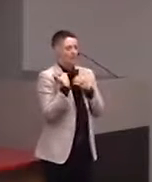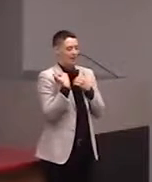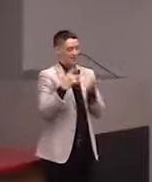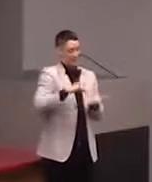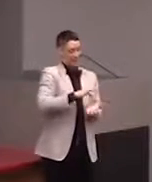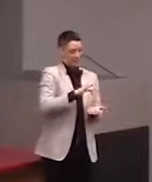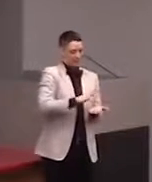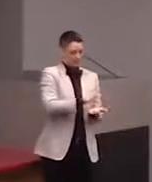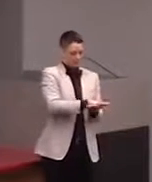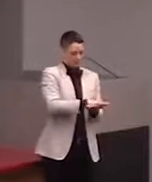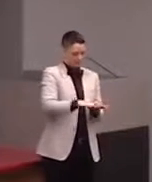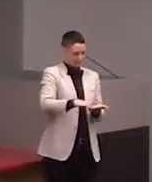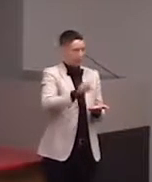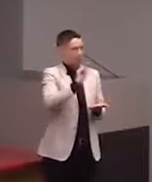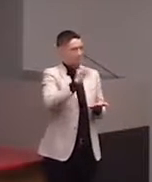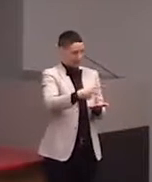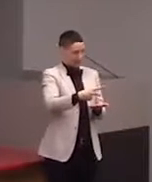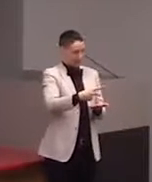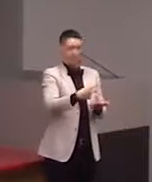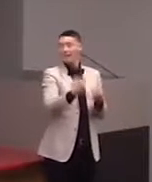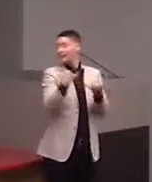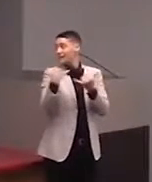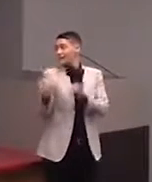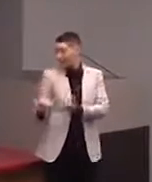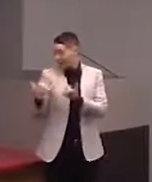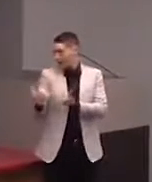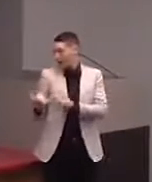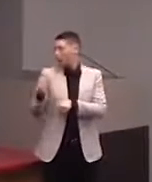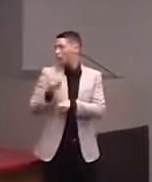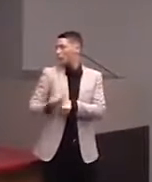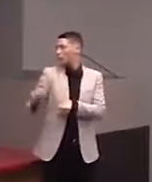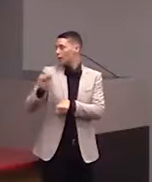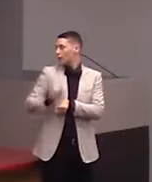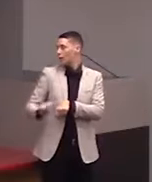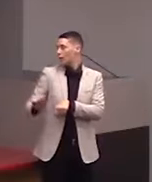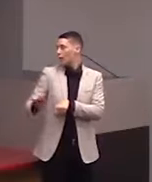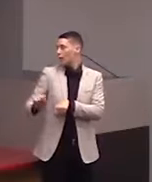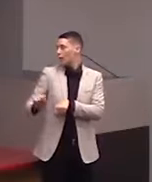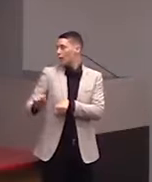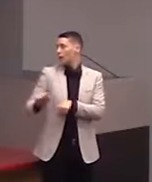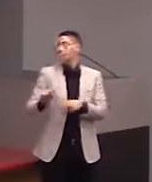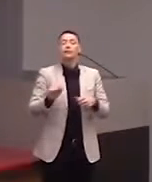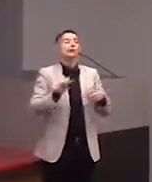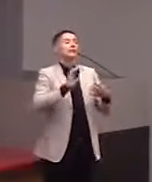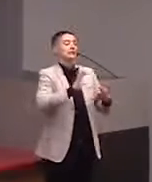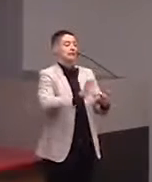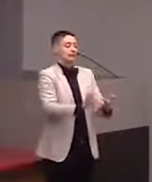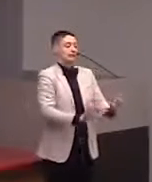we're also now working on designing models